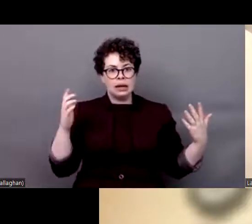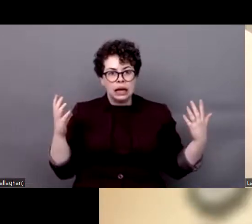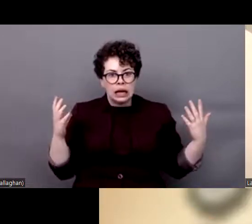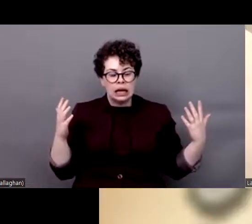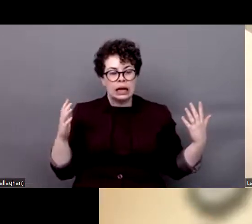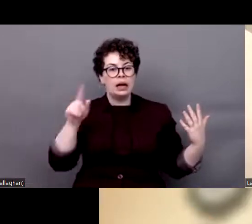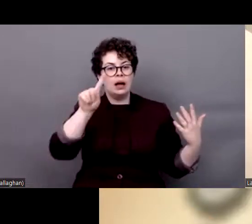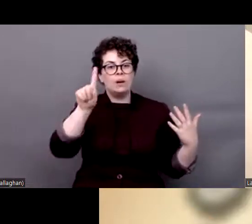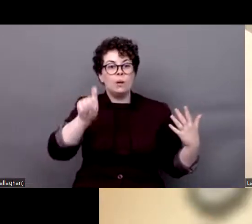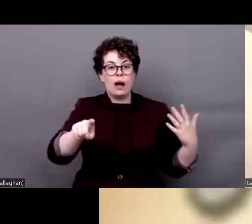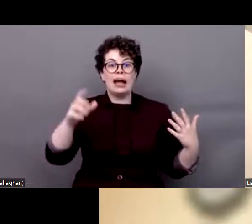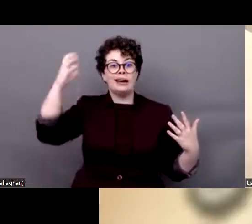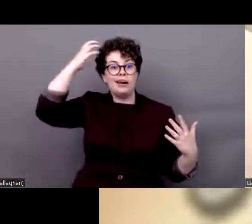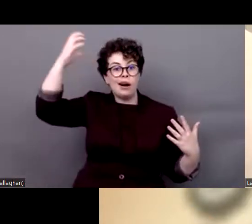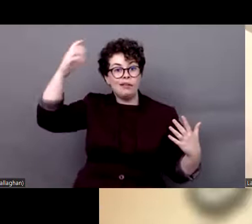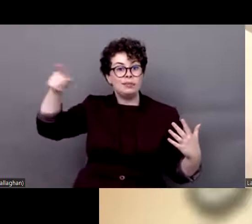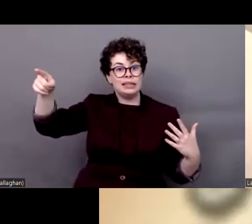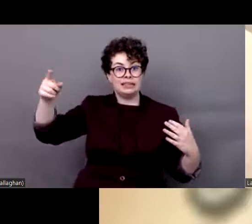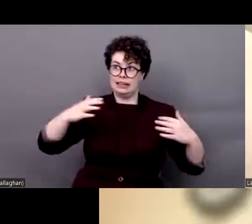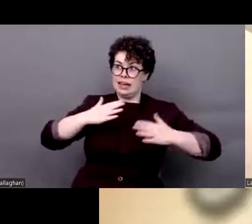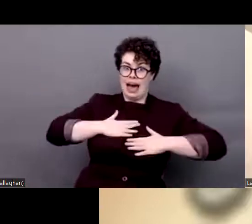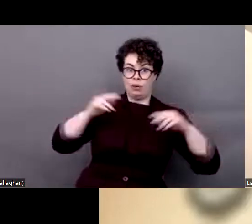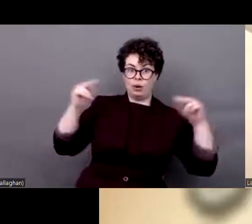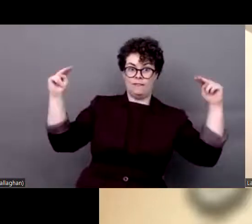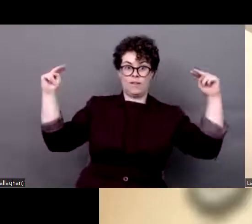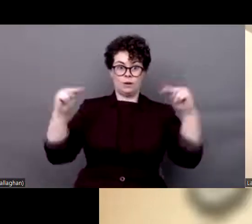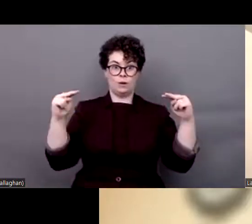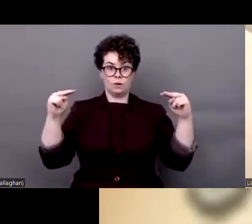the pandemic. The government has put an announcement